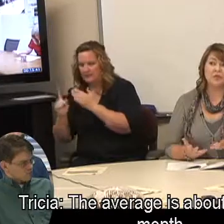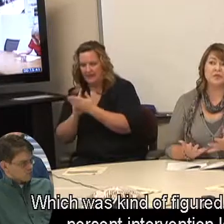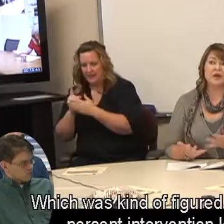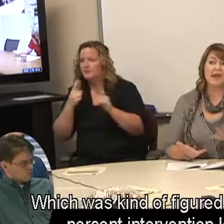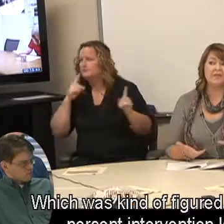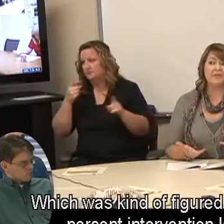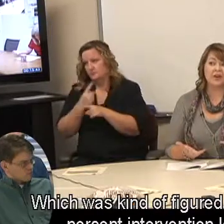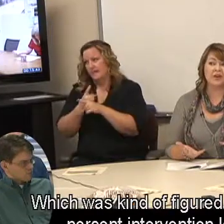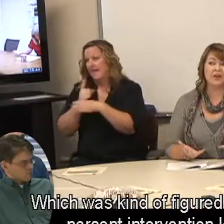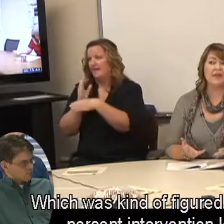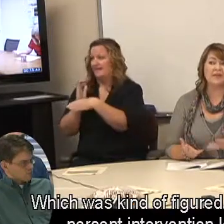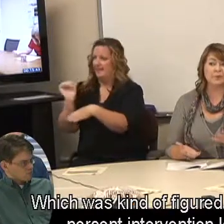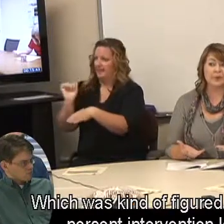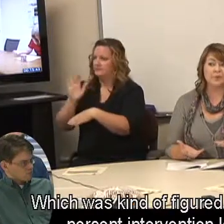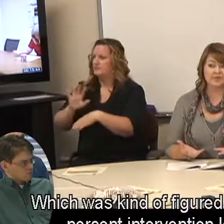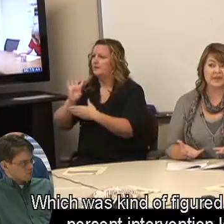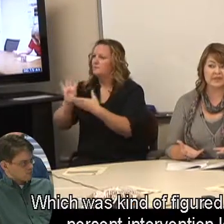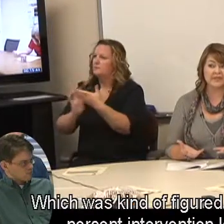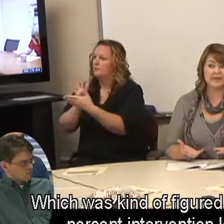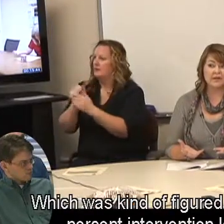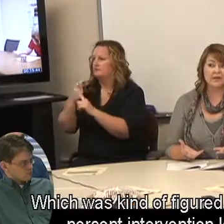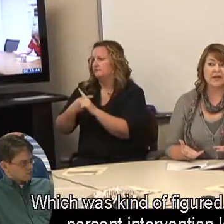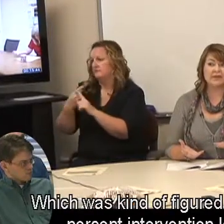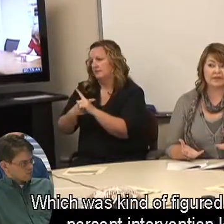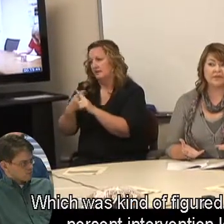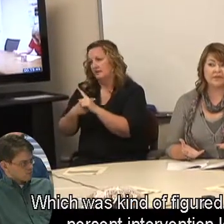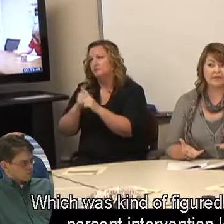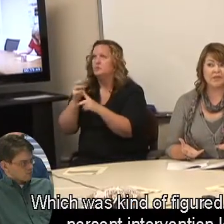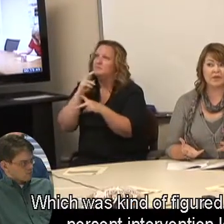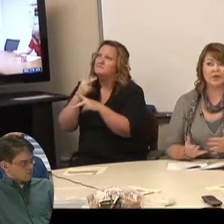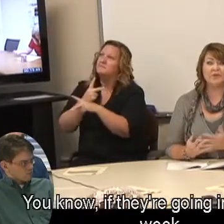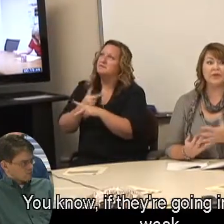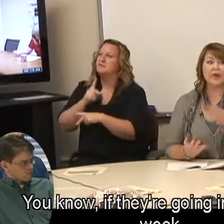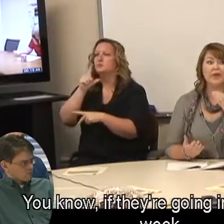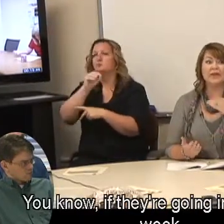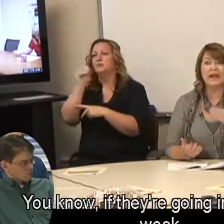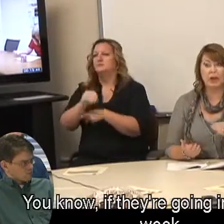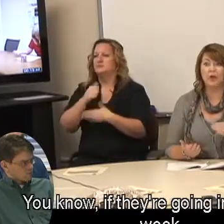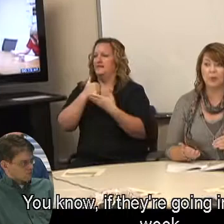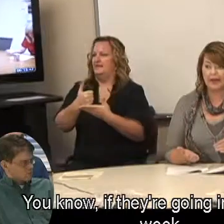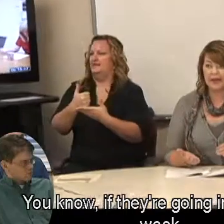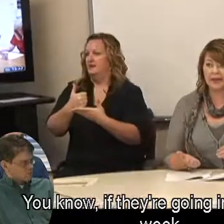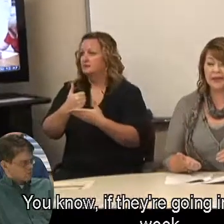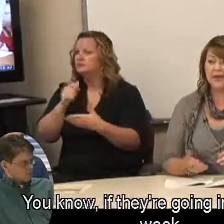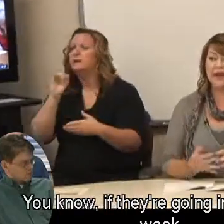Which was kind of figured at that 20 percent intervention level. You know, if they're going in an hour a week,